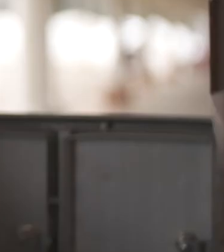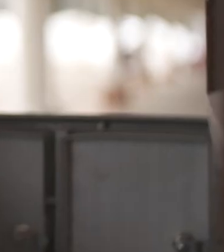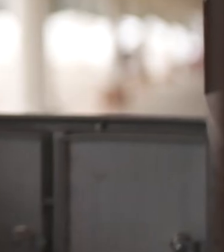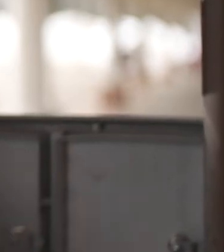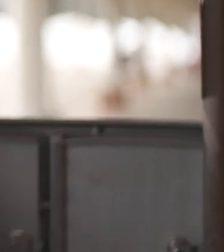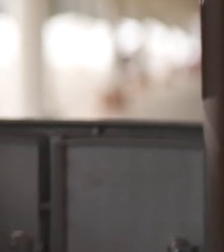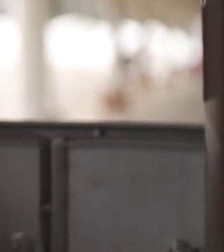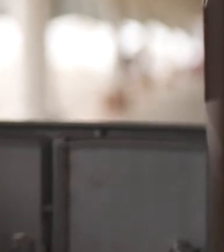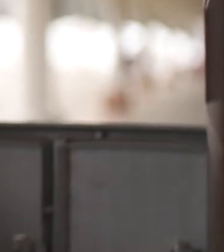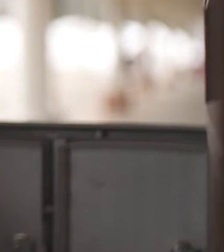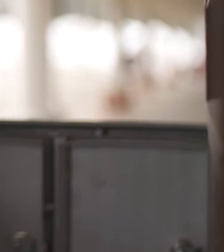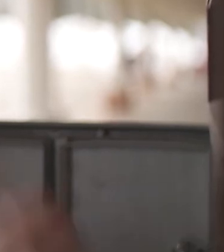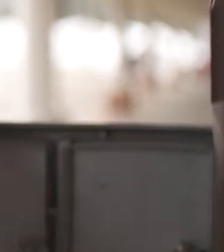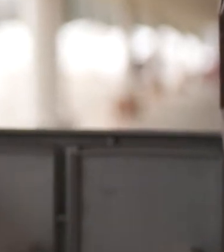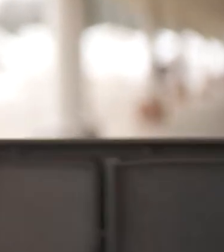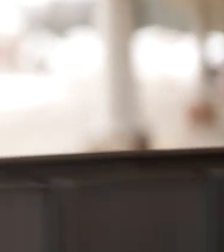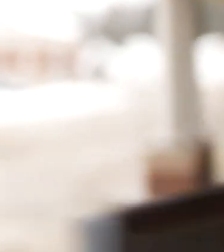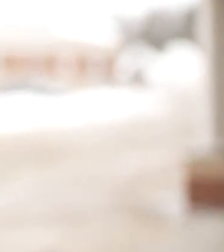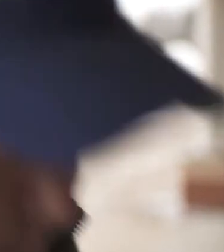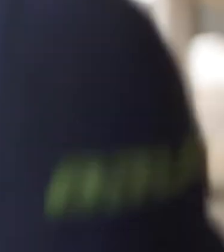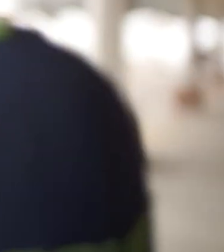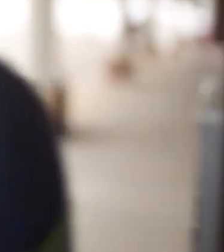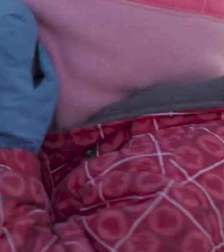Kids counting: 8... 9... 10!